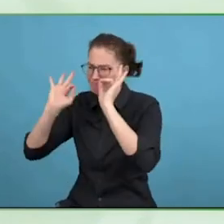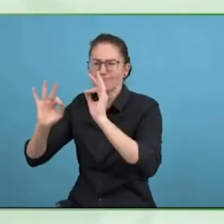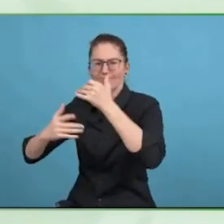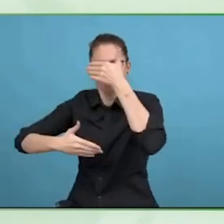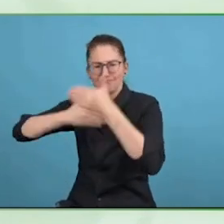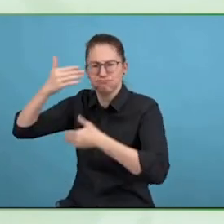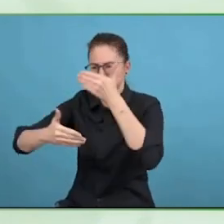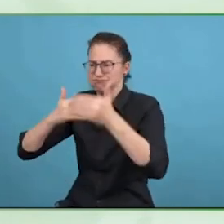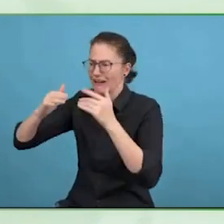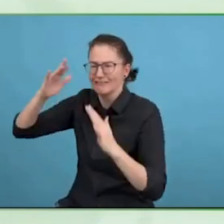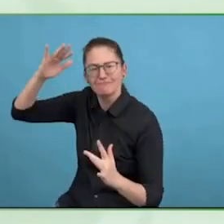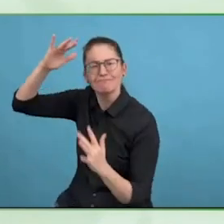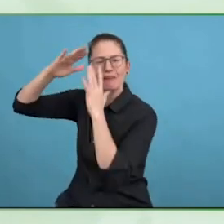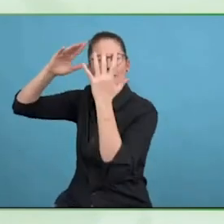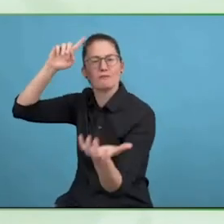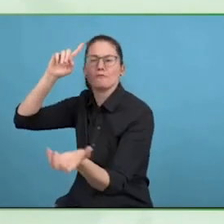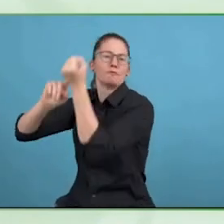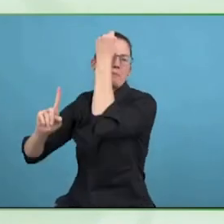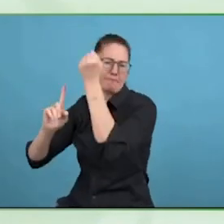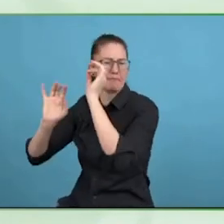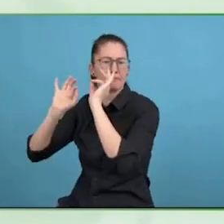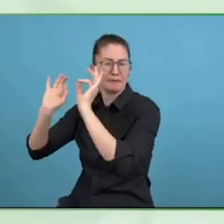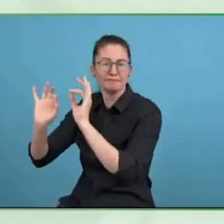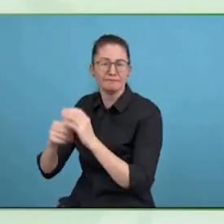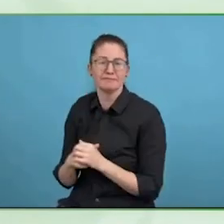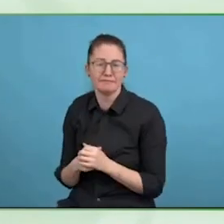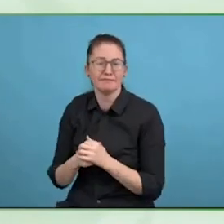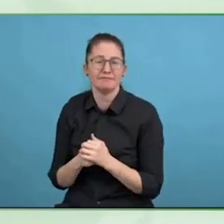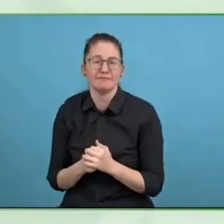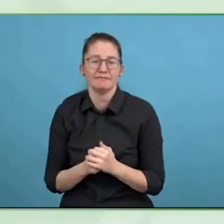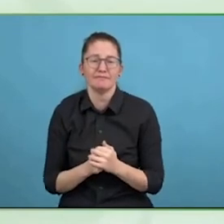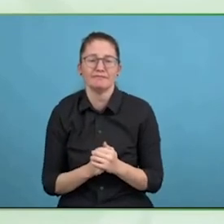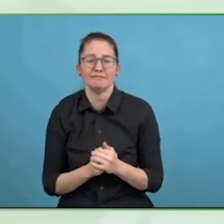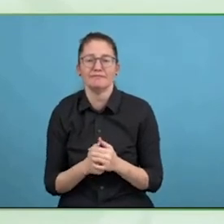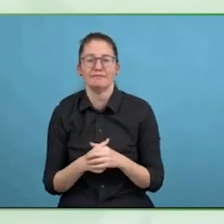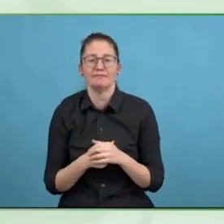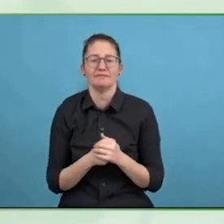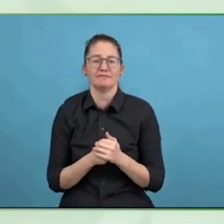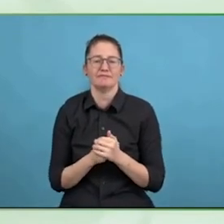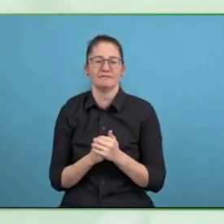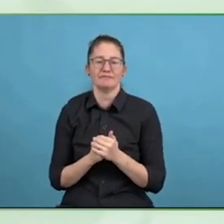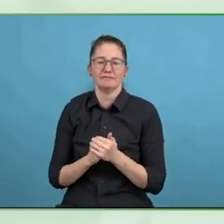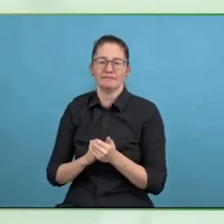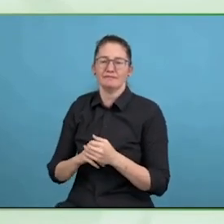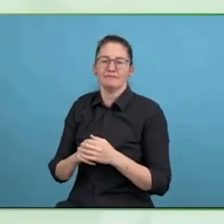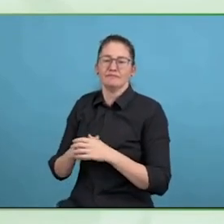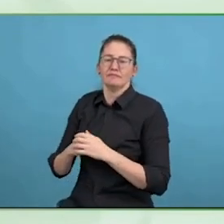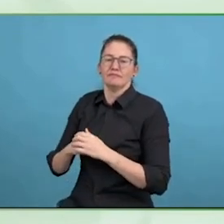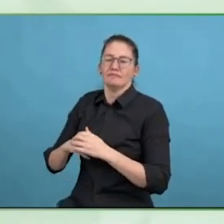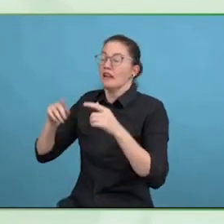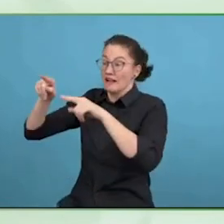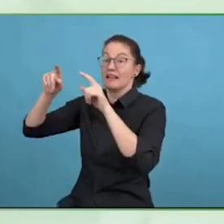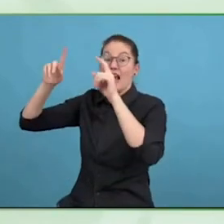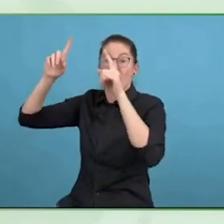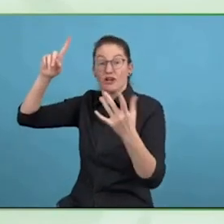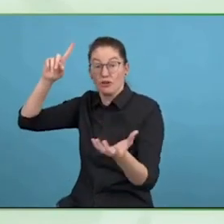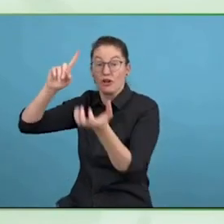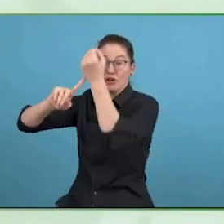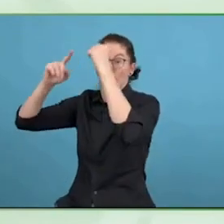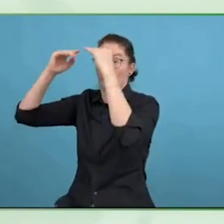talking to you, I am only sorry we haven't got about an hour to talk, there are loads of the questions I have written down.